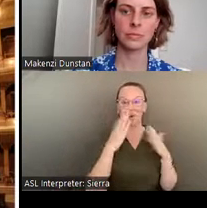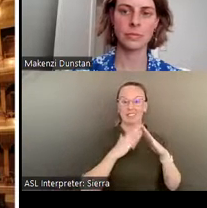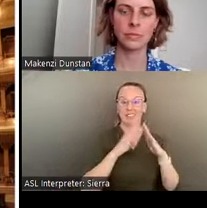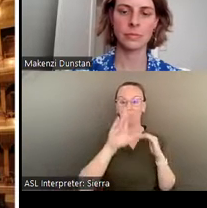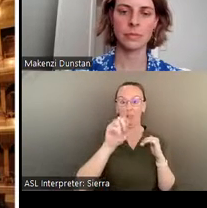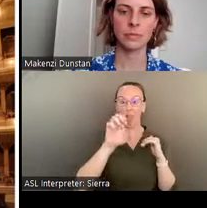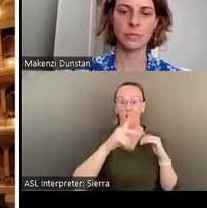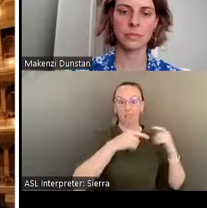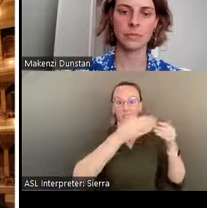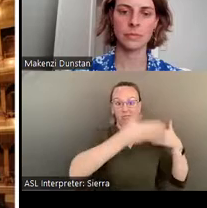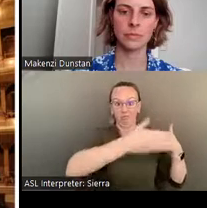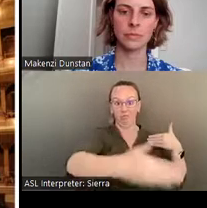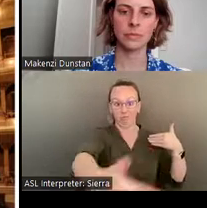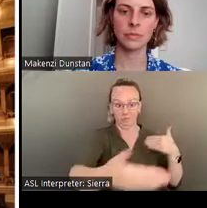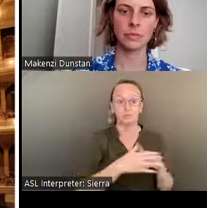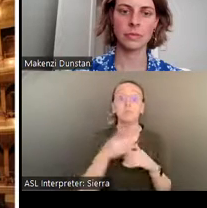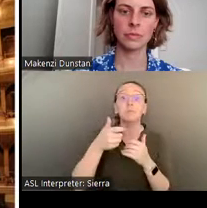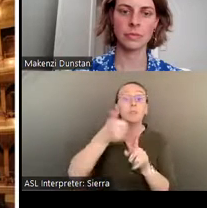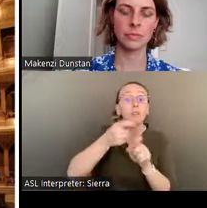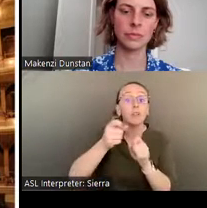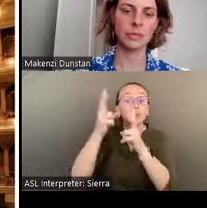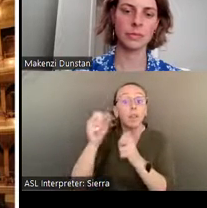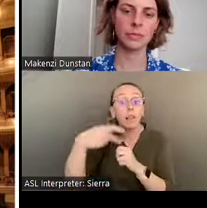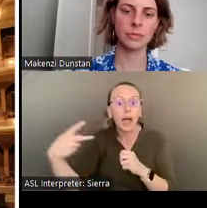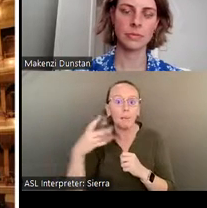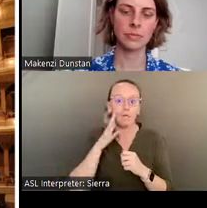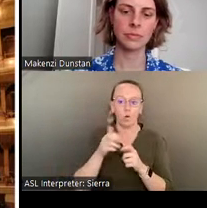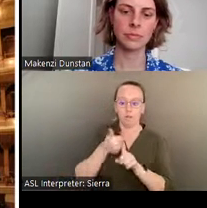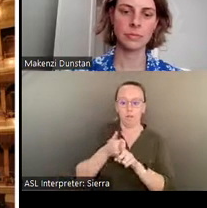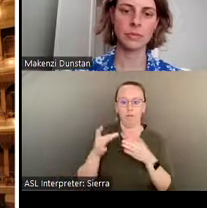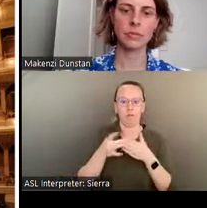Download the app for a self-guided tour of works like this mural by R.C.